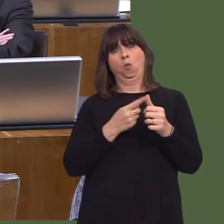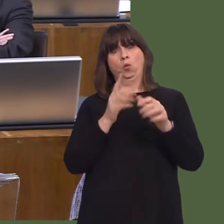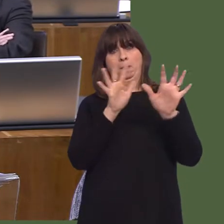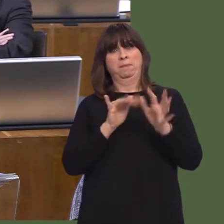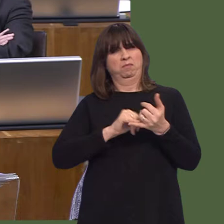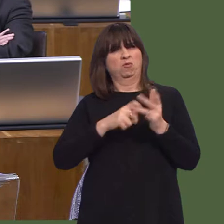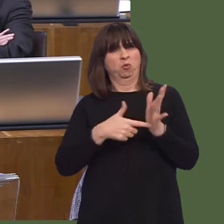in this consultation?